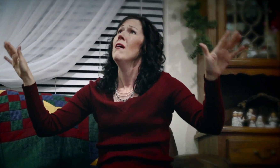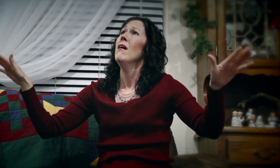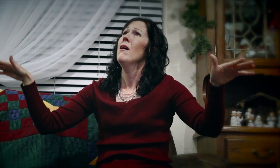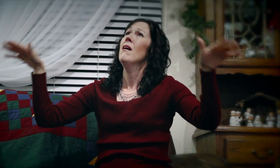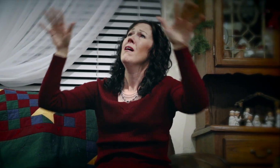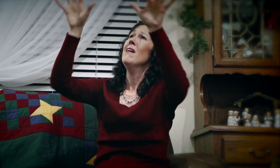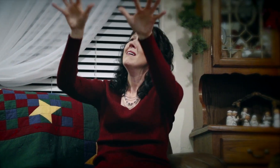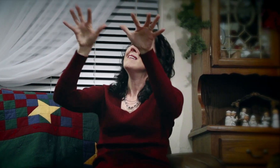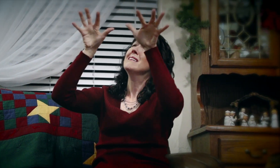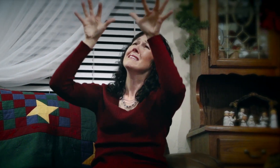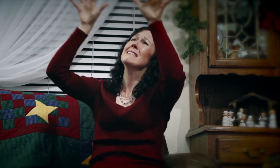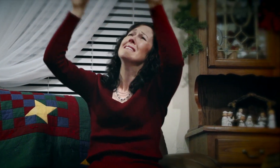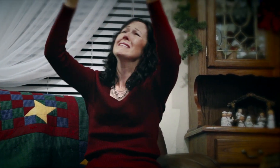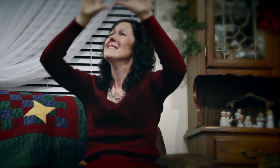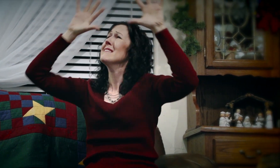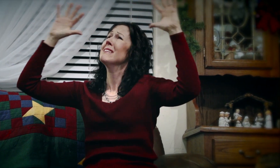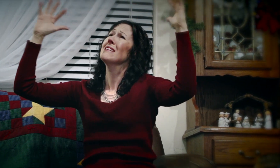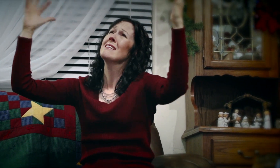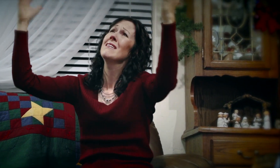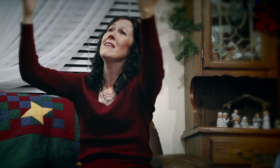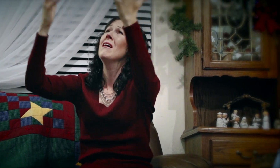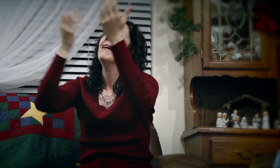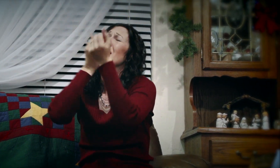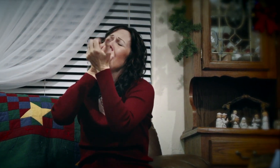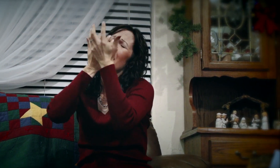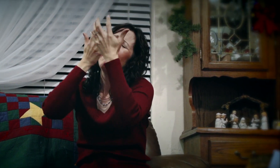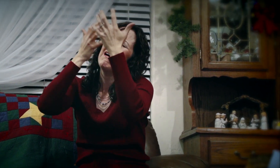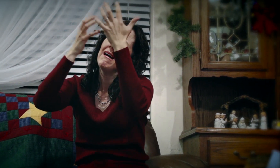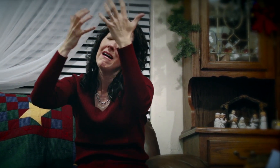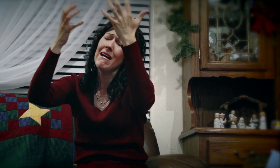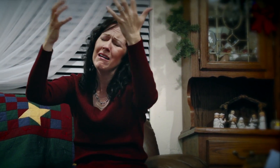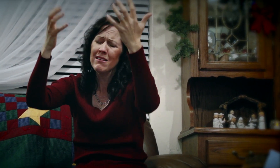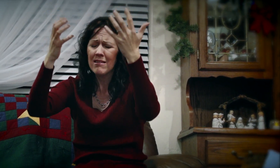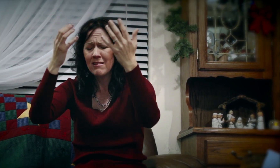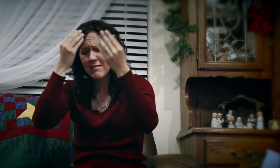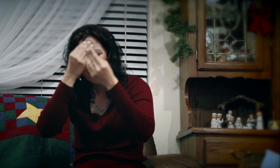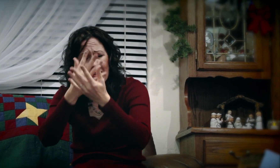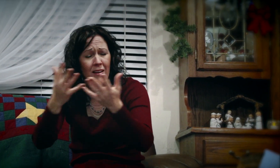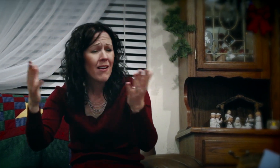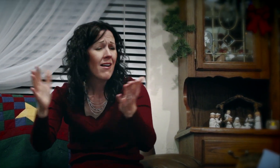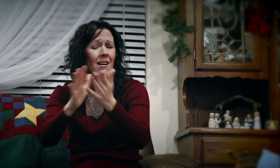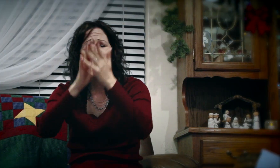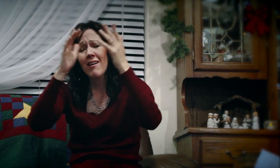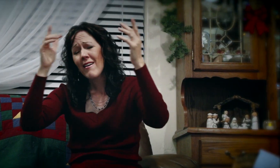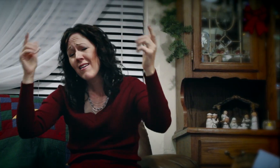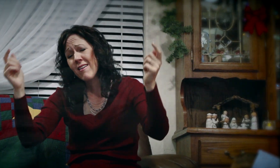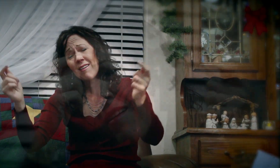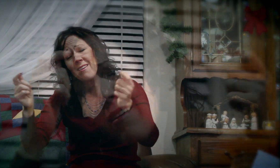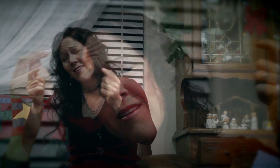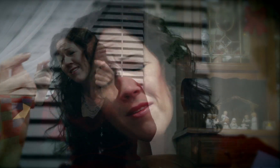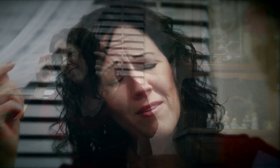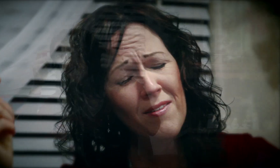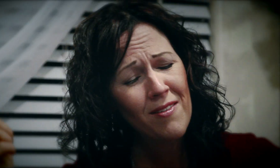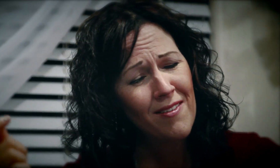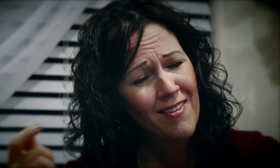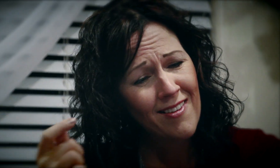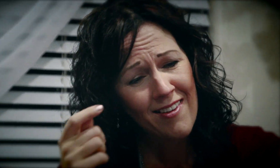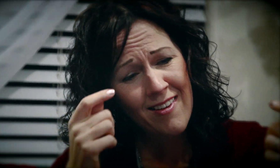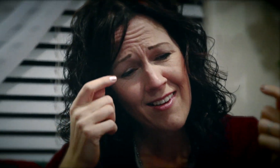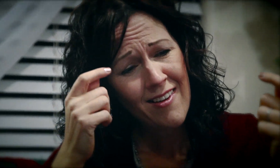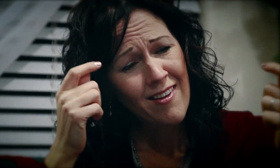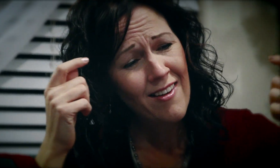Heavenly hosts sing Alleluia